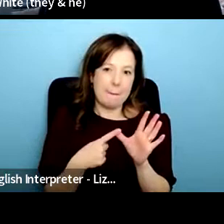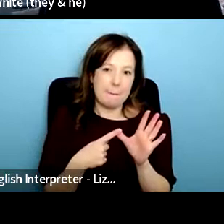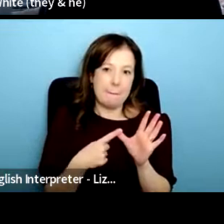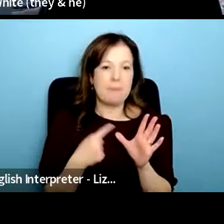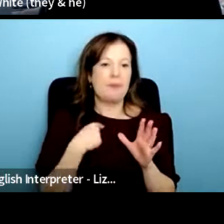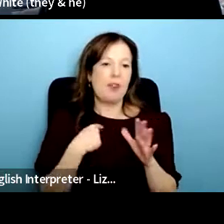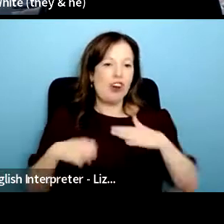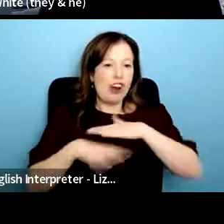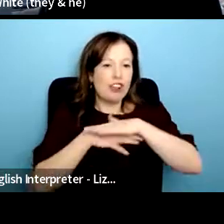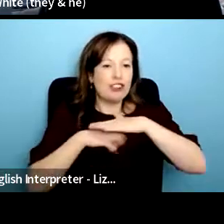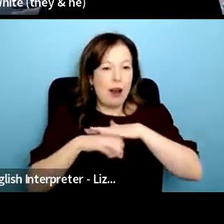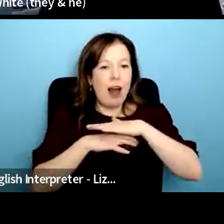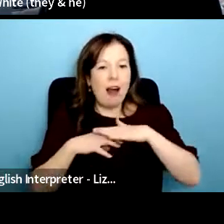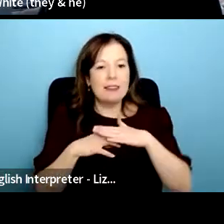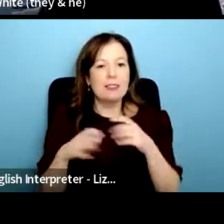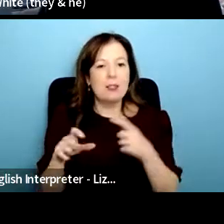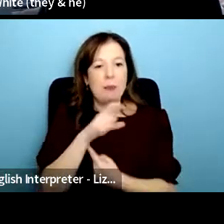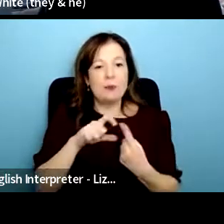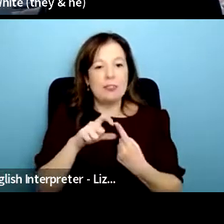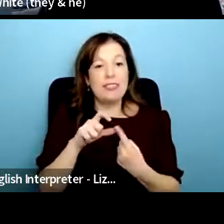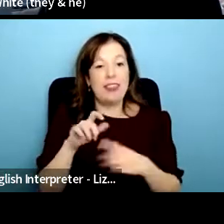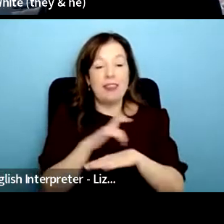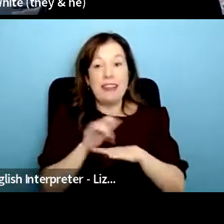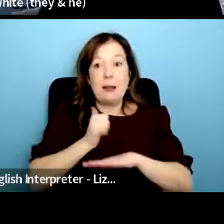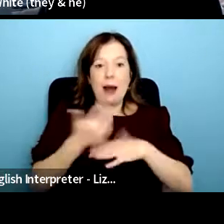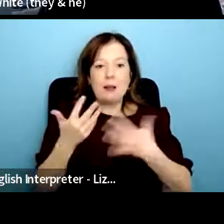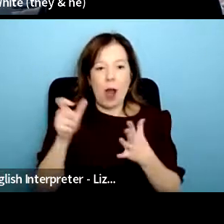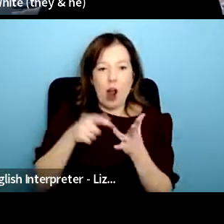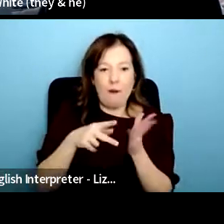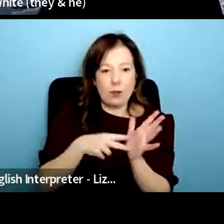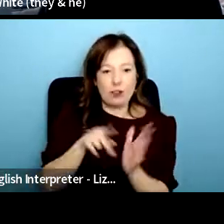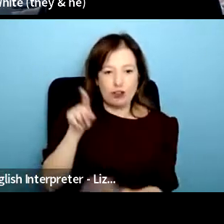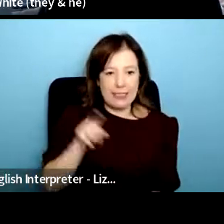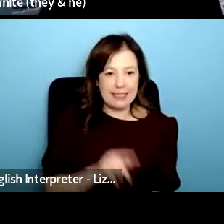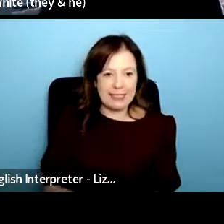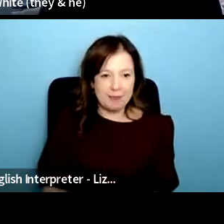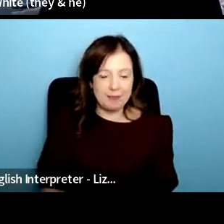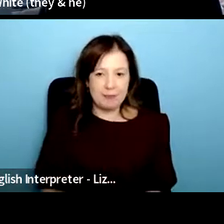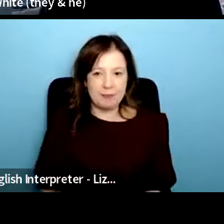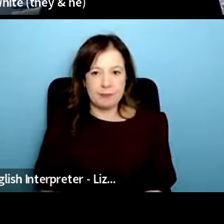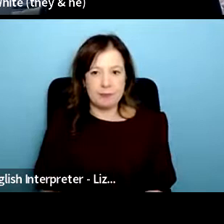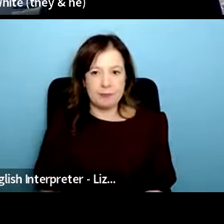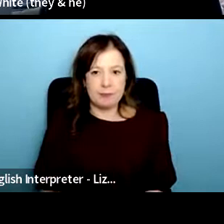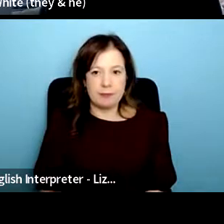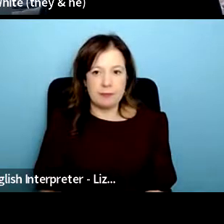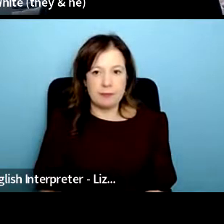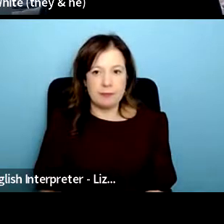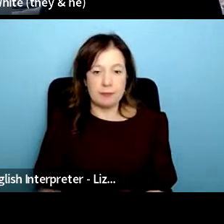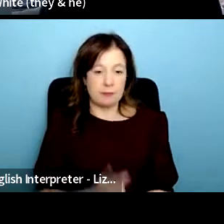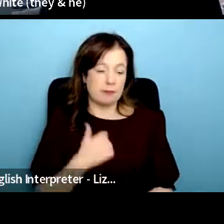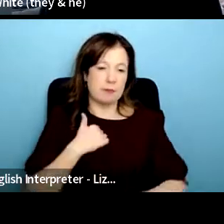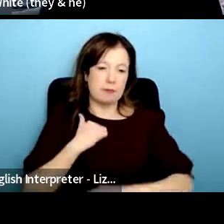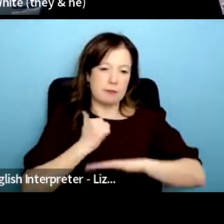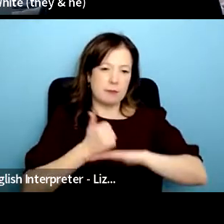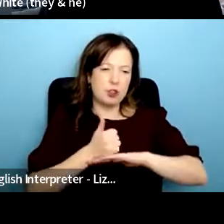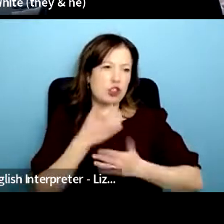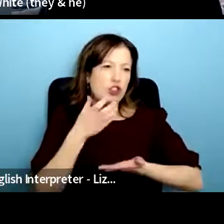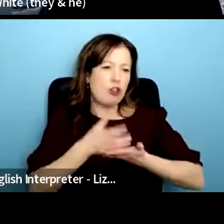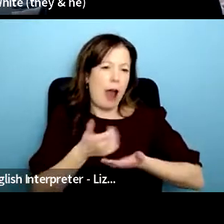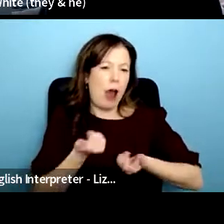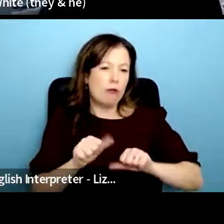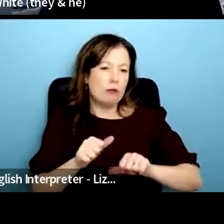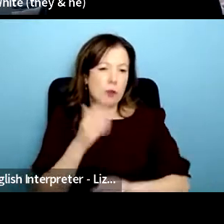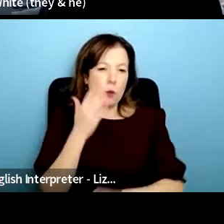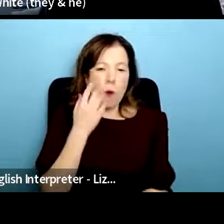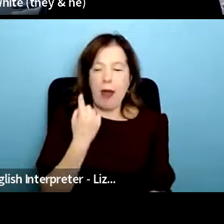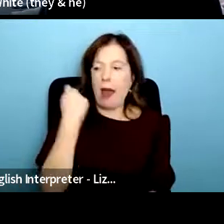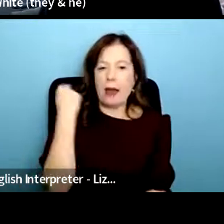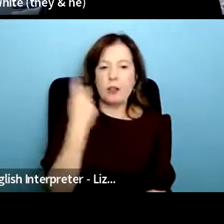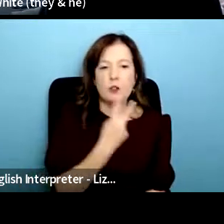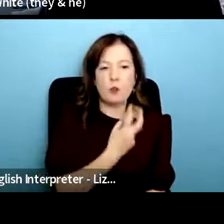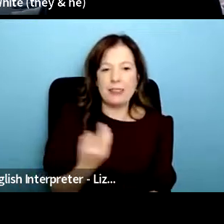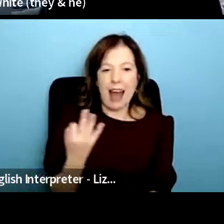lights community theatre in coventry and uh we set up as a charity back in 2018 um for people